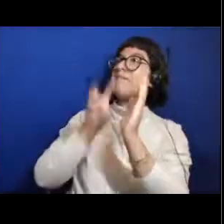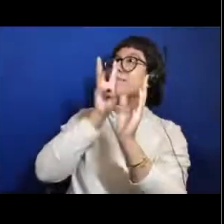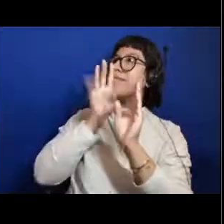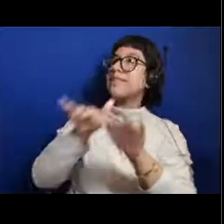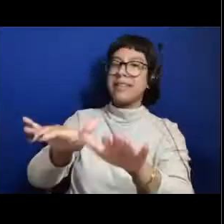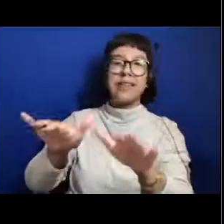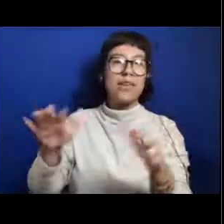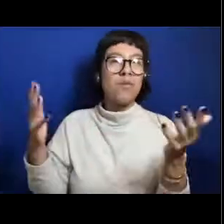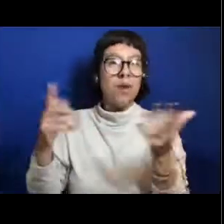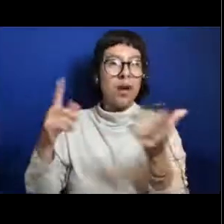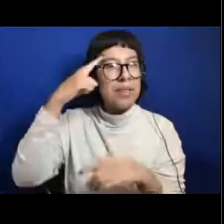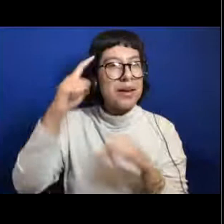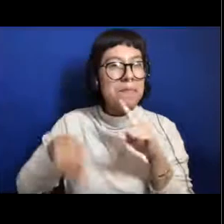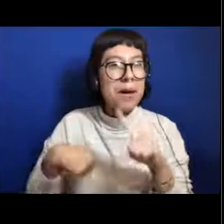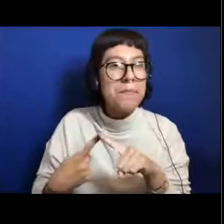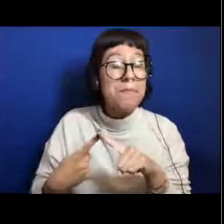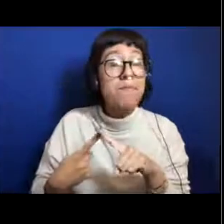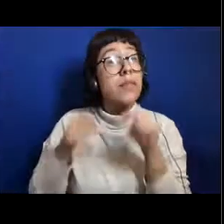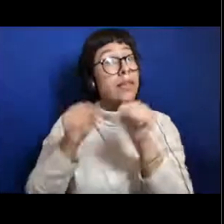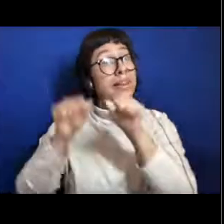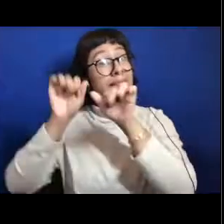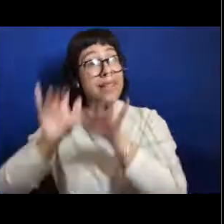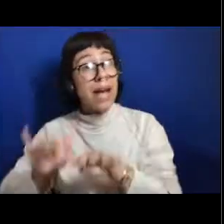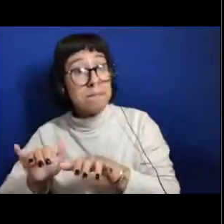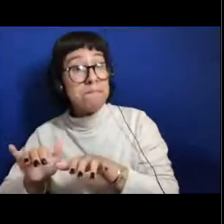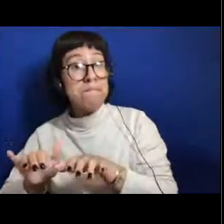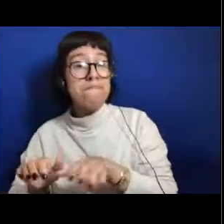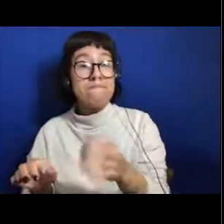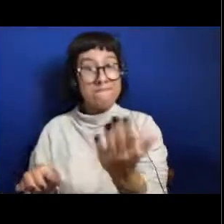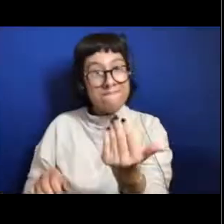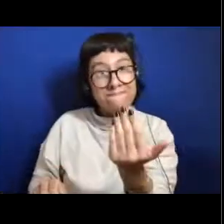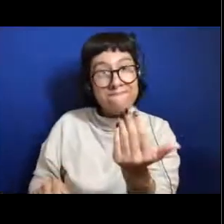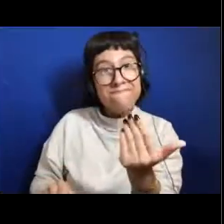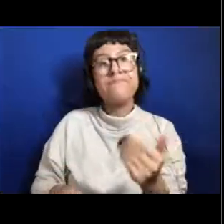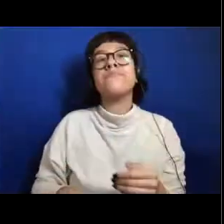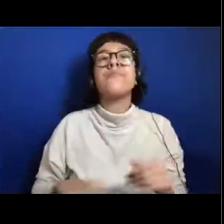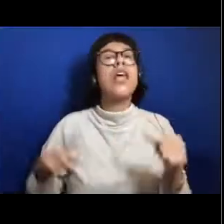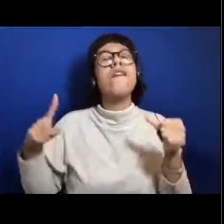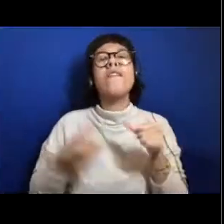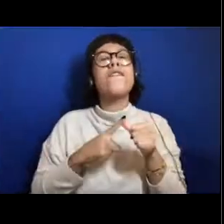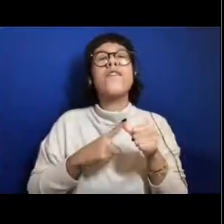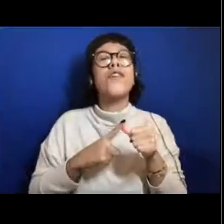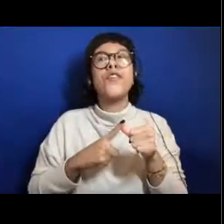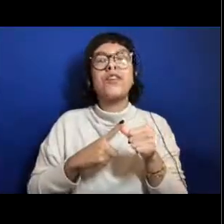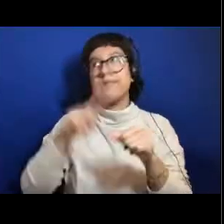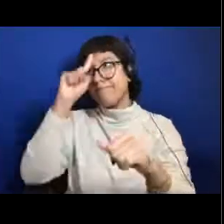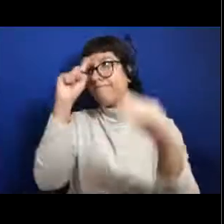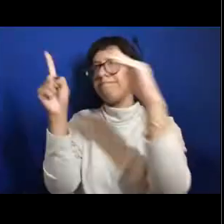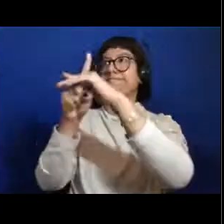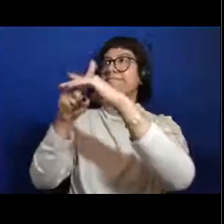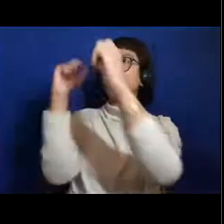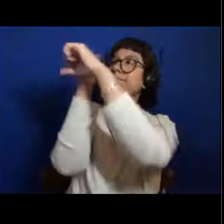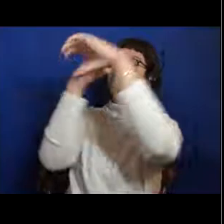So you guys can go and type this into the chat box because I want to hear from you, like, what is the first thing that pops into your head when you hear that term?